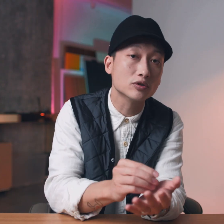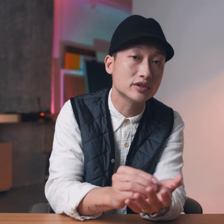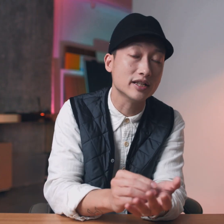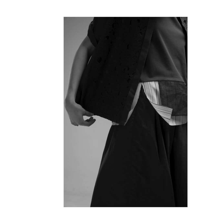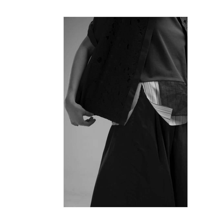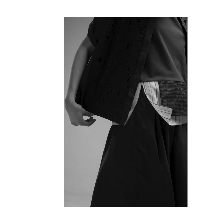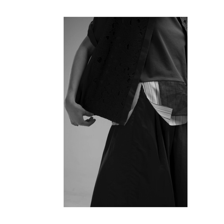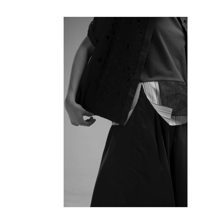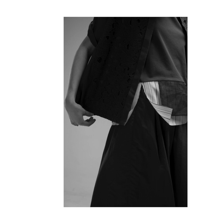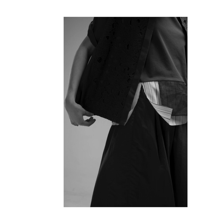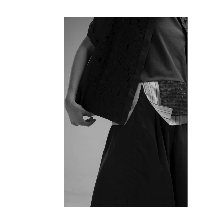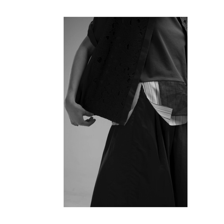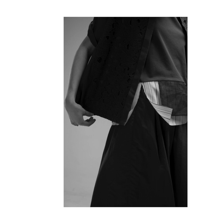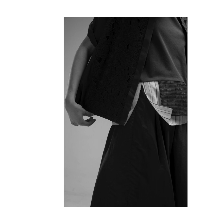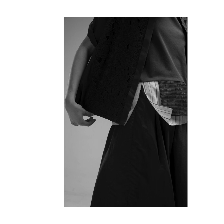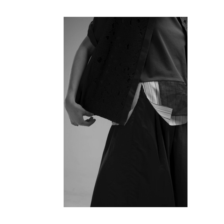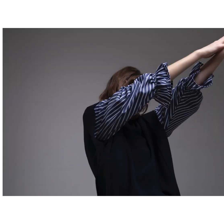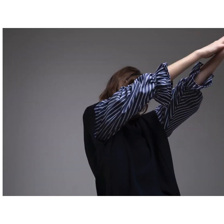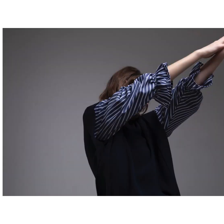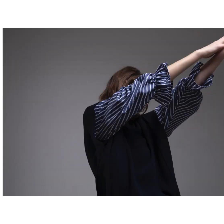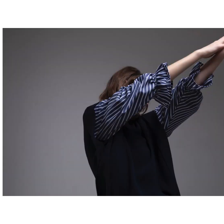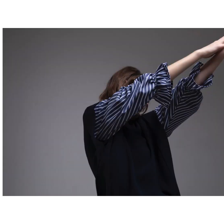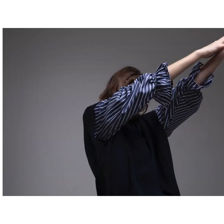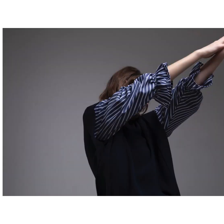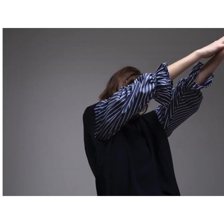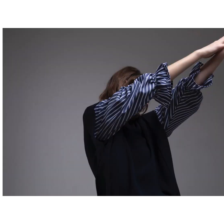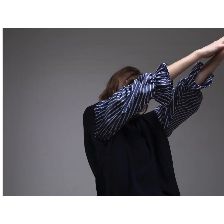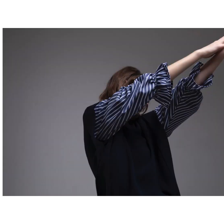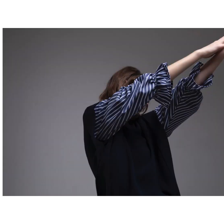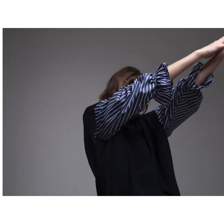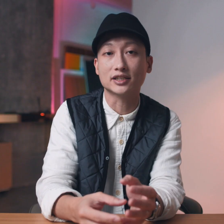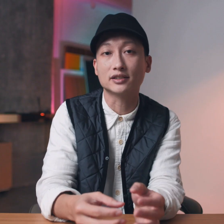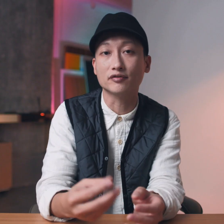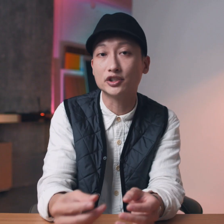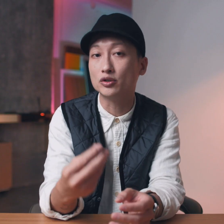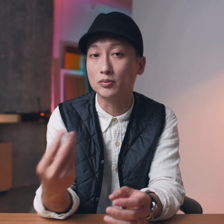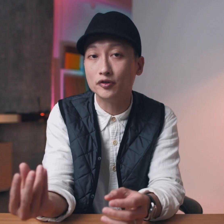close to the edge or an even partially cut off it generates a kind of tension suggesting visual